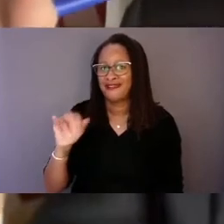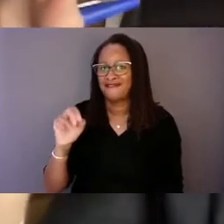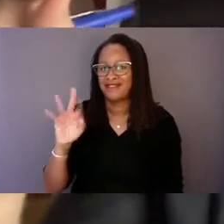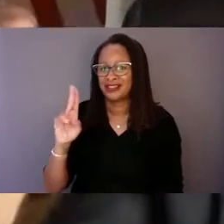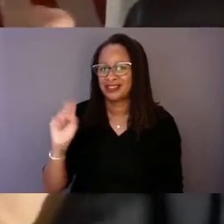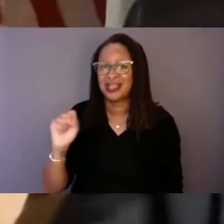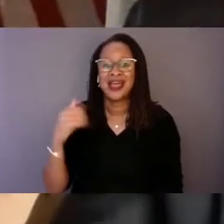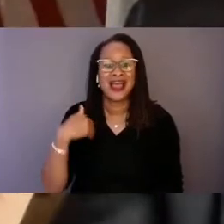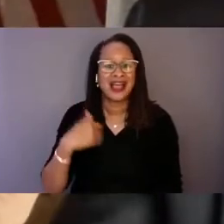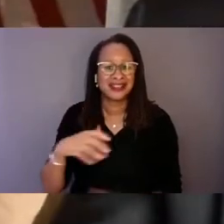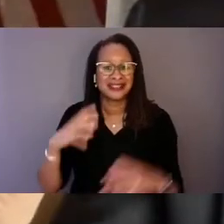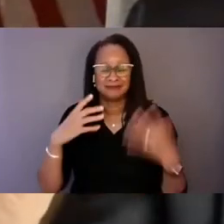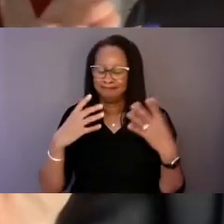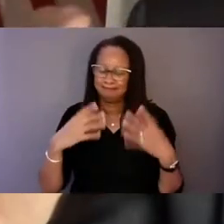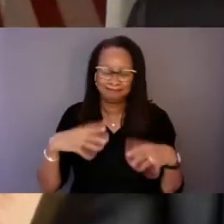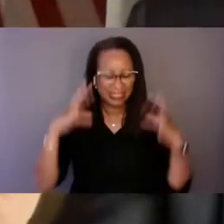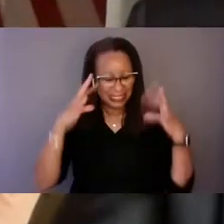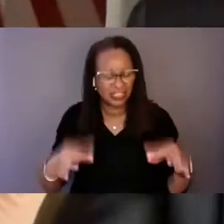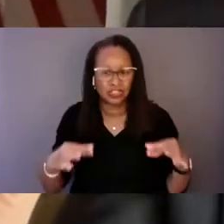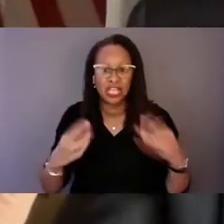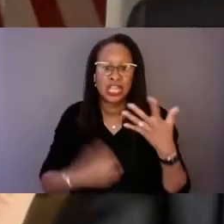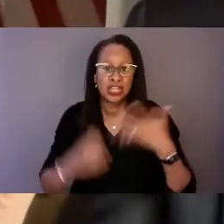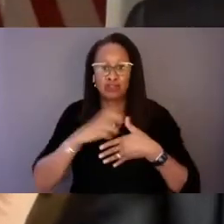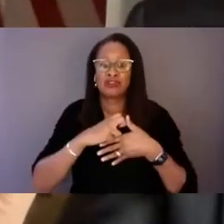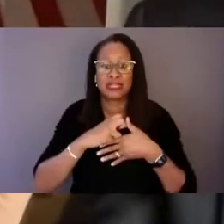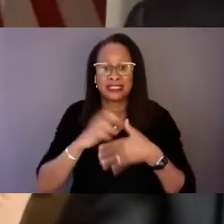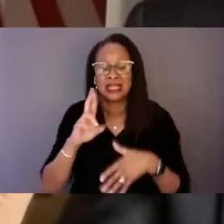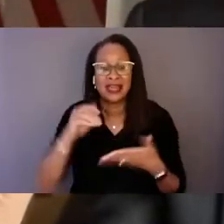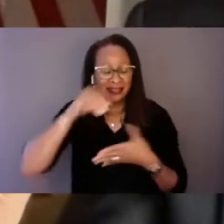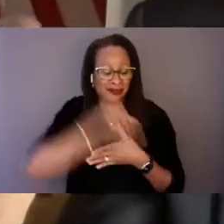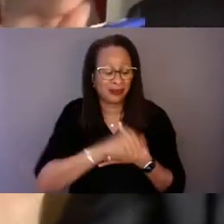the reimbursement rate for child and adolescent psychiatrists.